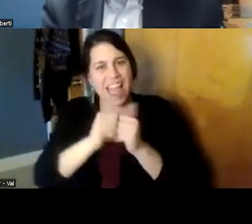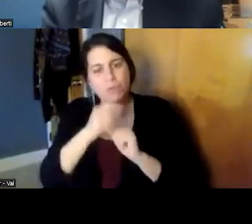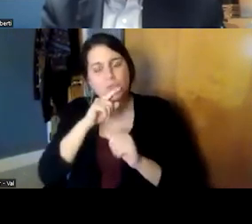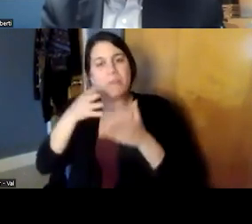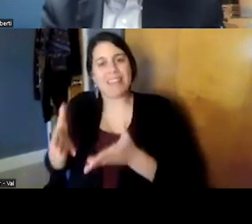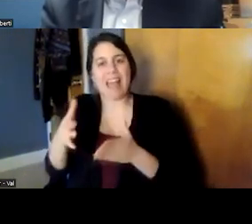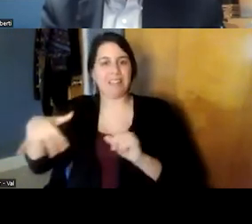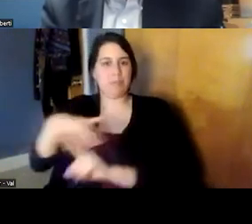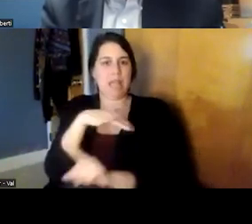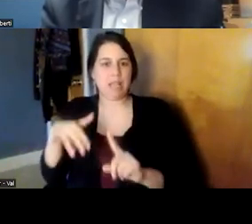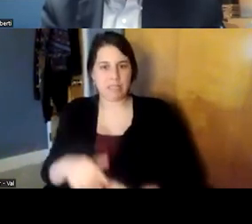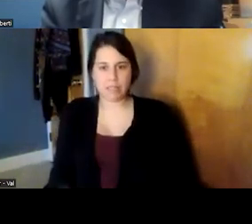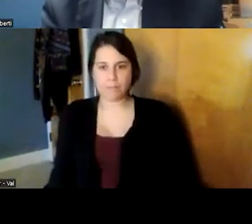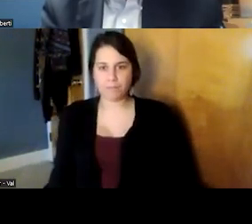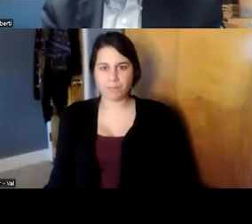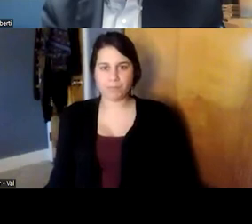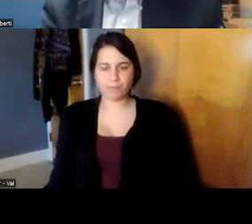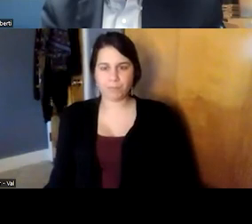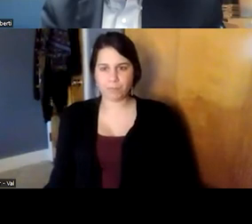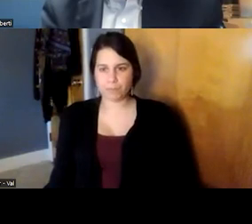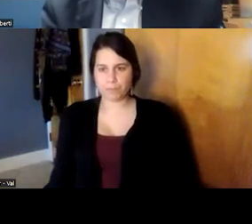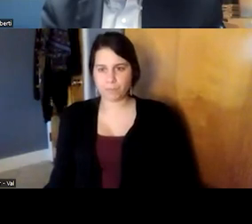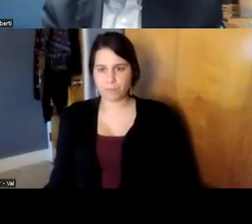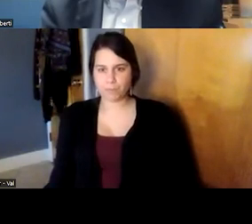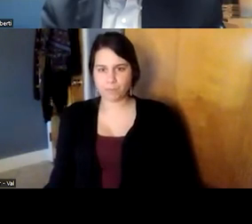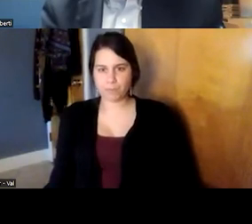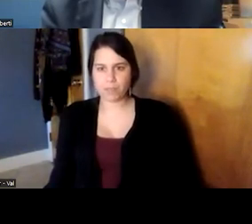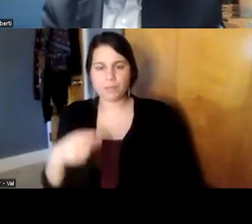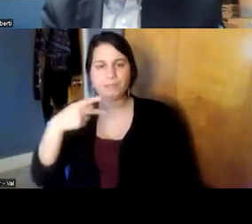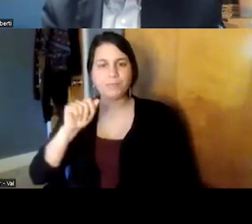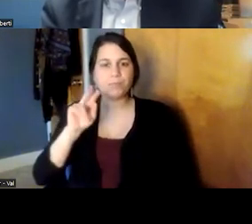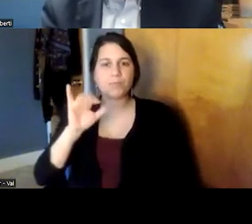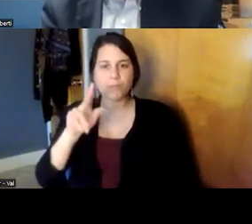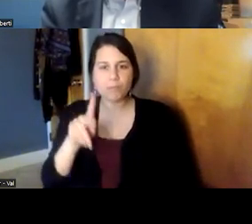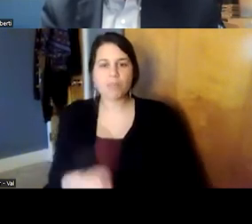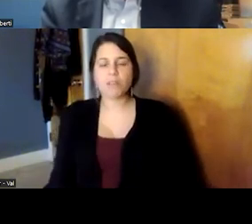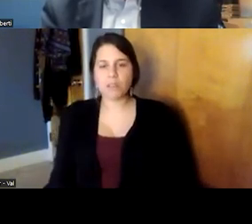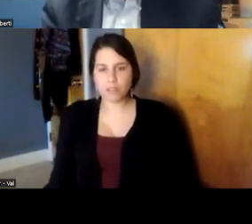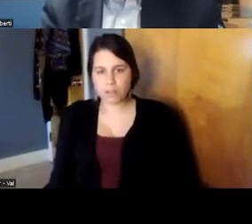i think please go ahead yeah you know i think you know i was going to say real quick i think